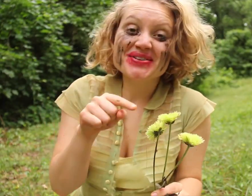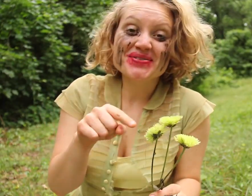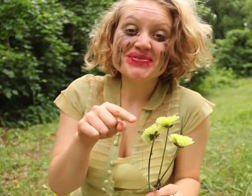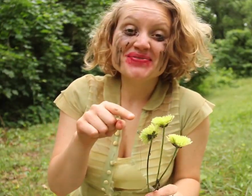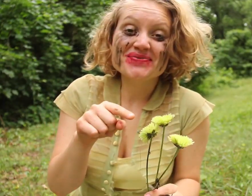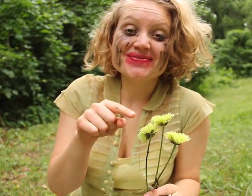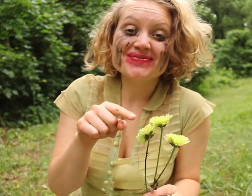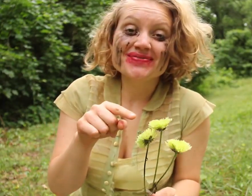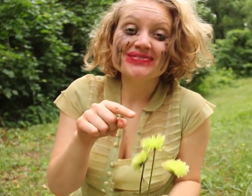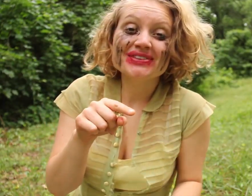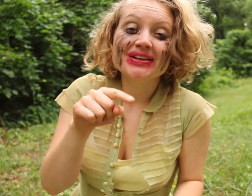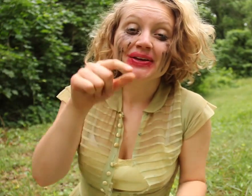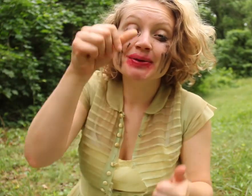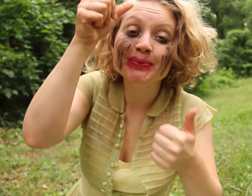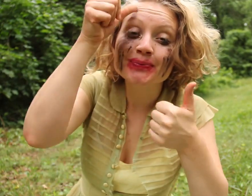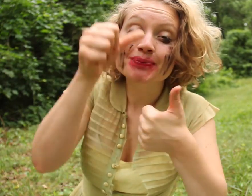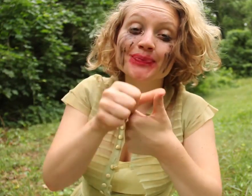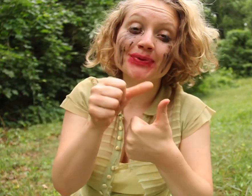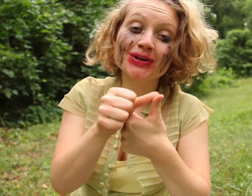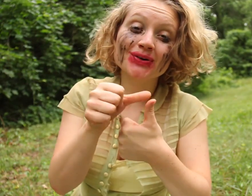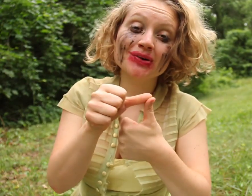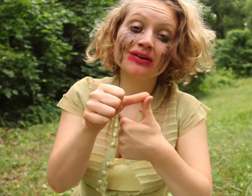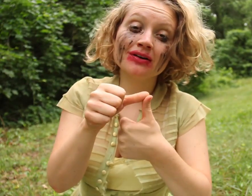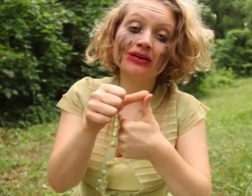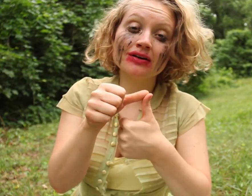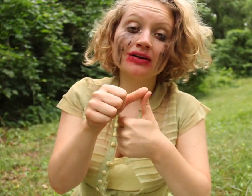There's rosemary, that's for remembrance